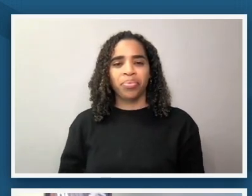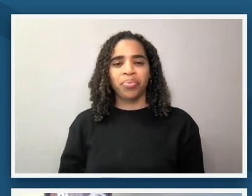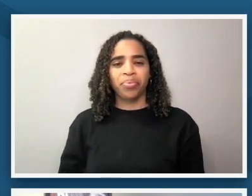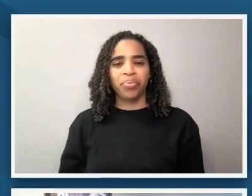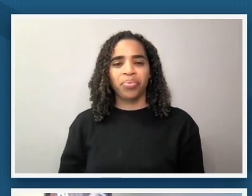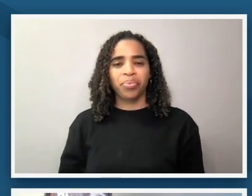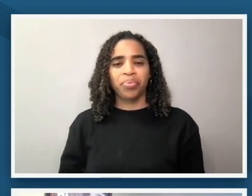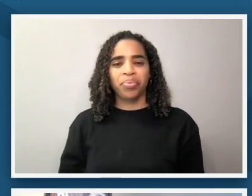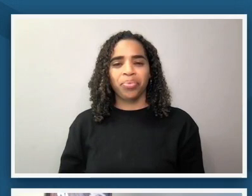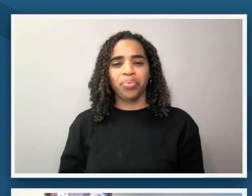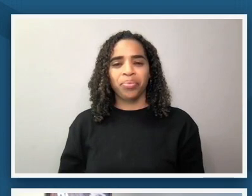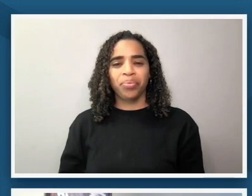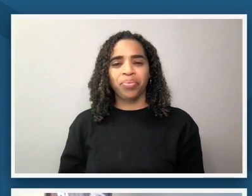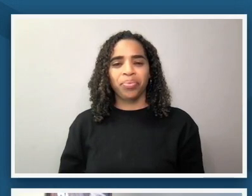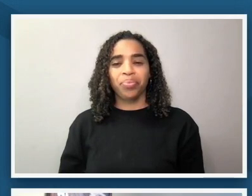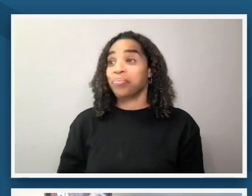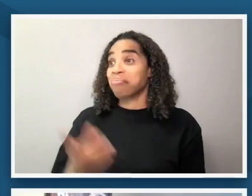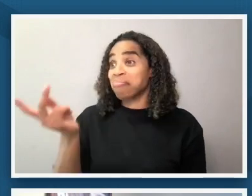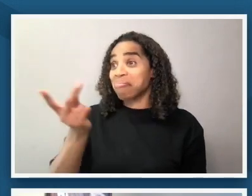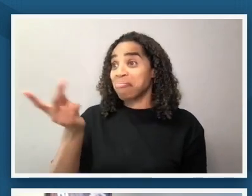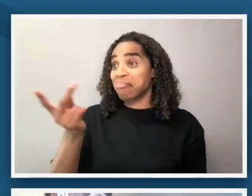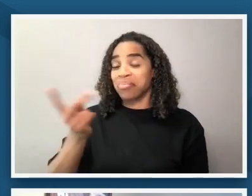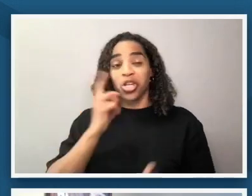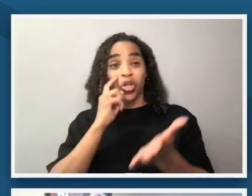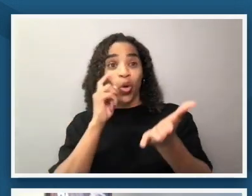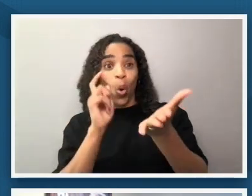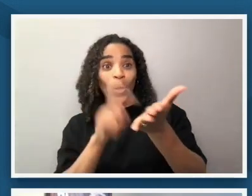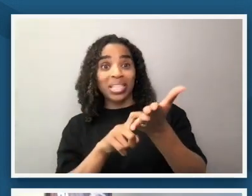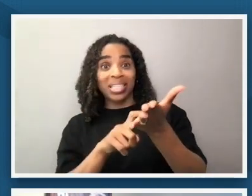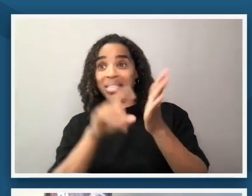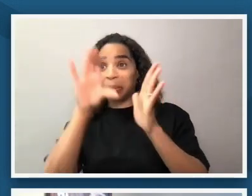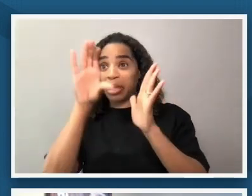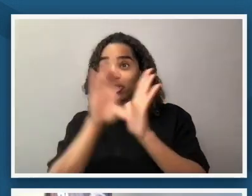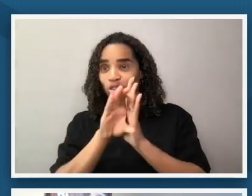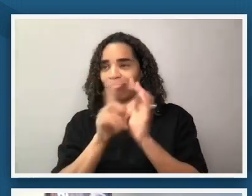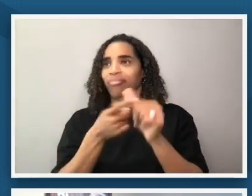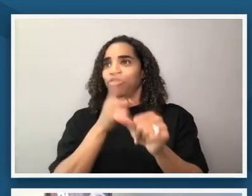what strikes you when you look at this